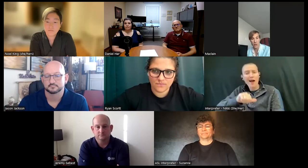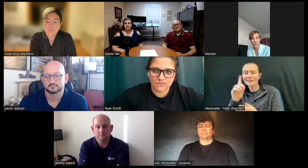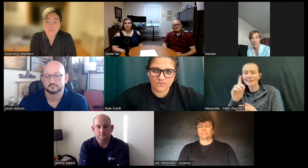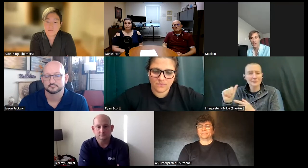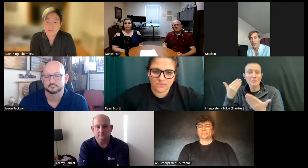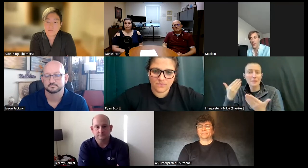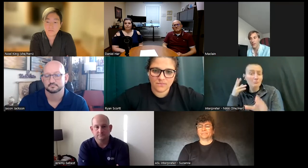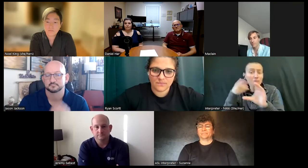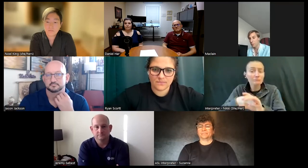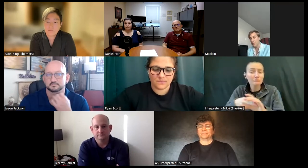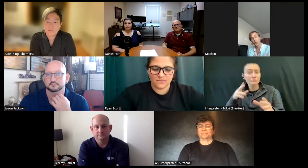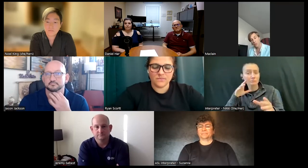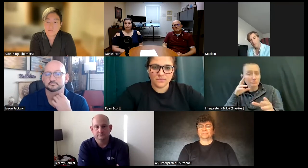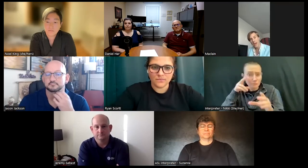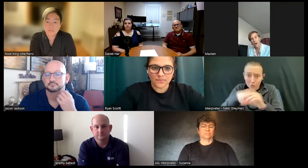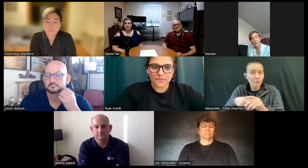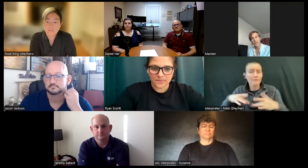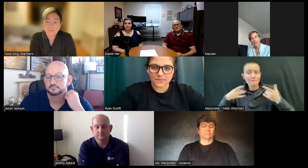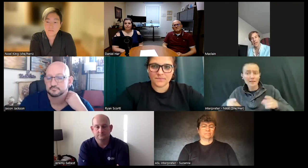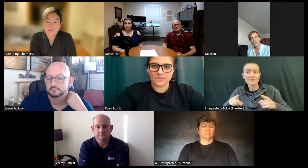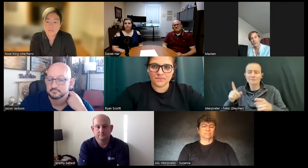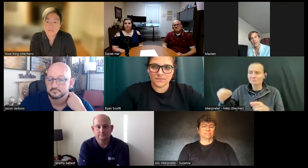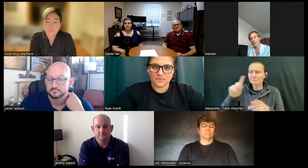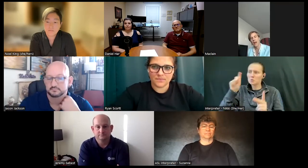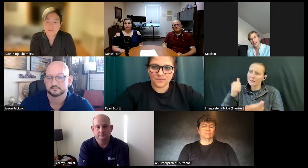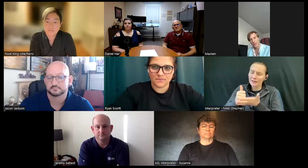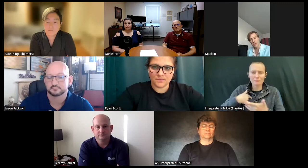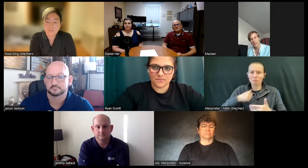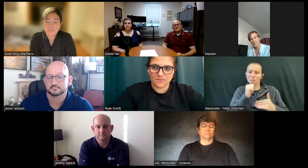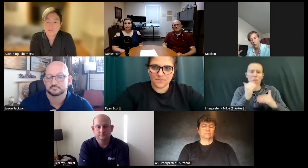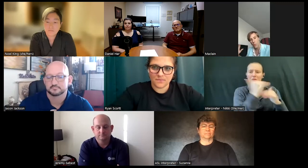shows or people who need my help I I don't I don't try and limit myself to